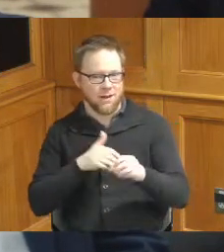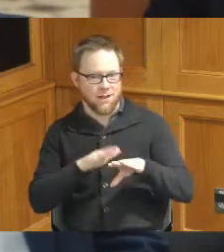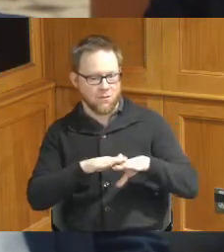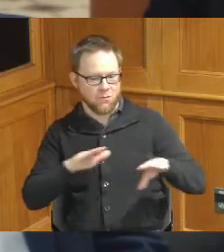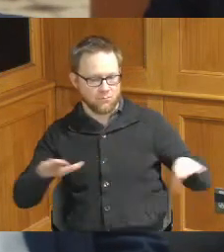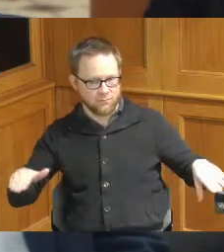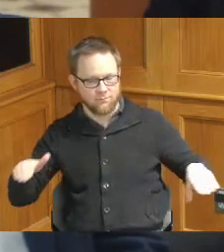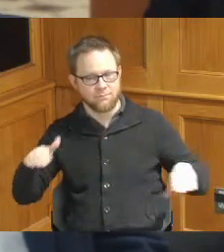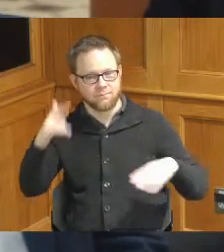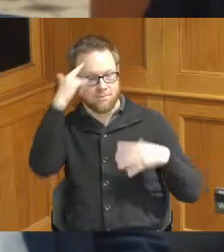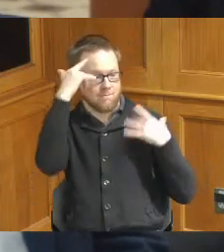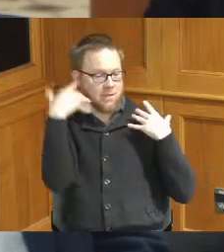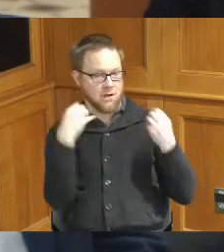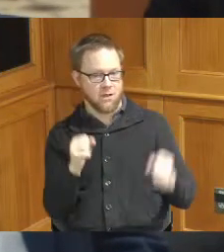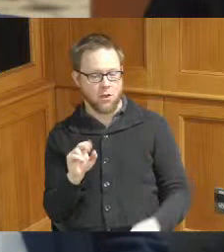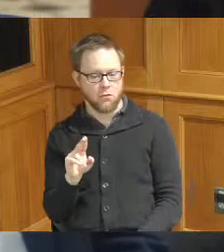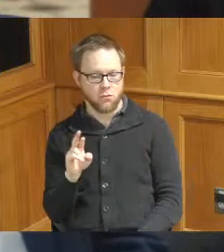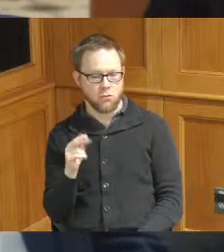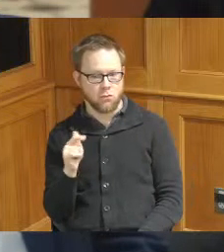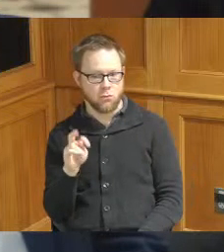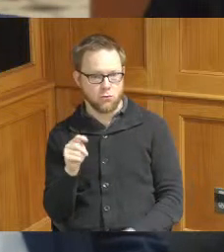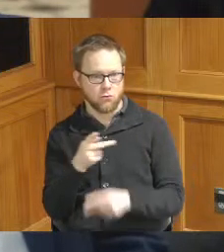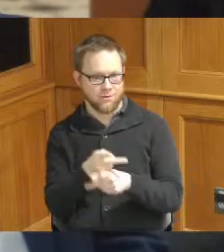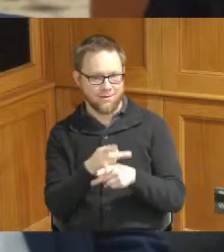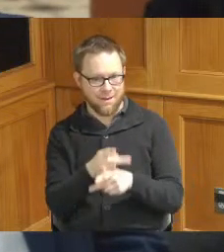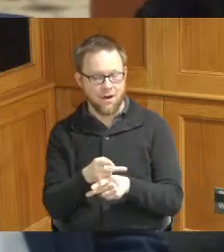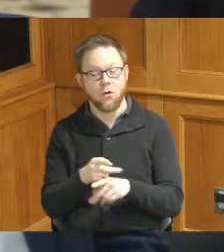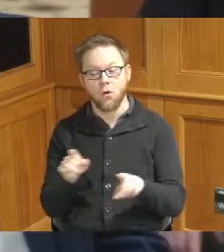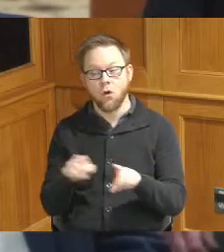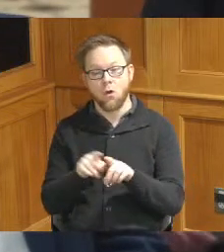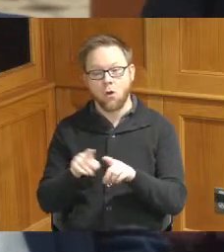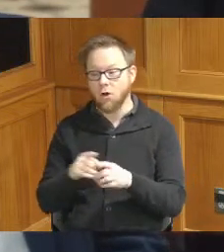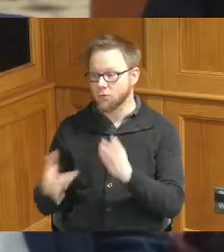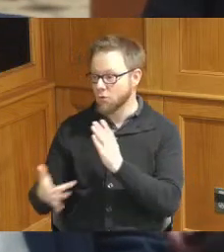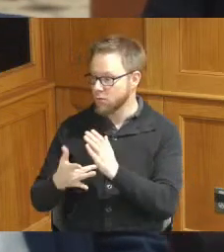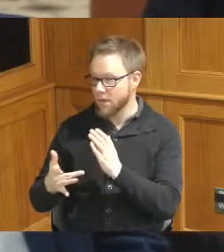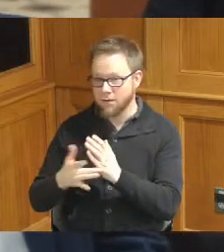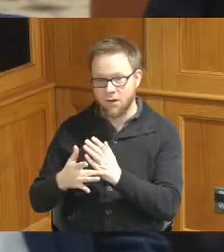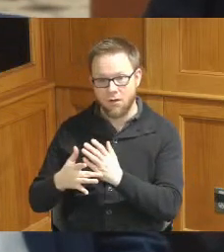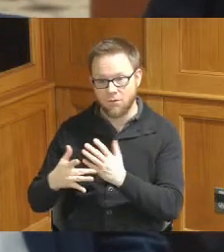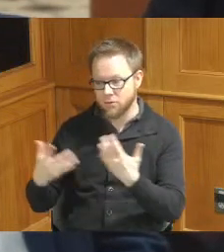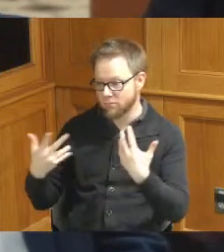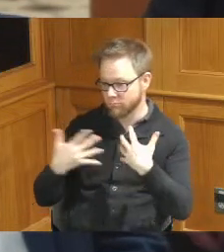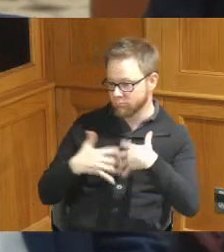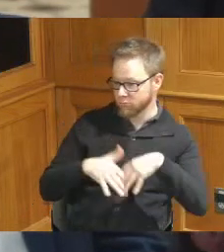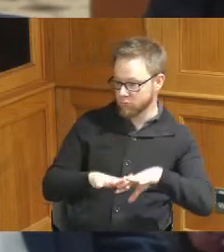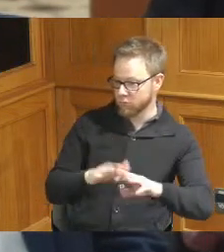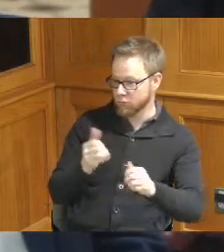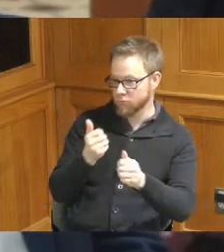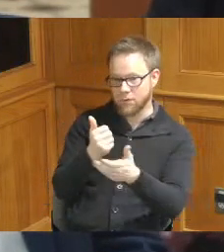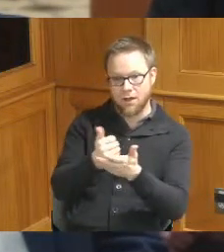Urgent Care and also integrate technology to help us better screen and identify youth to